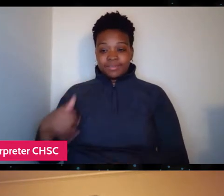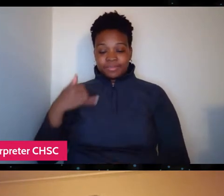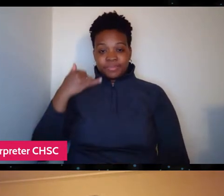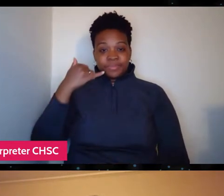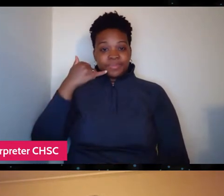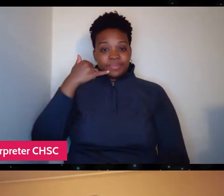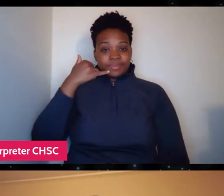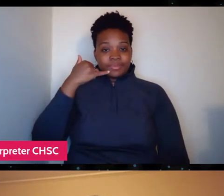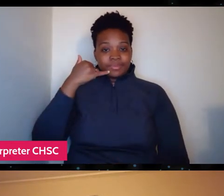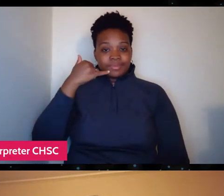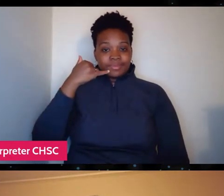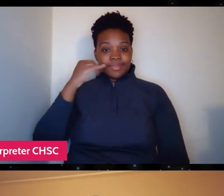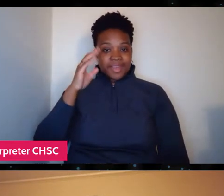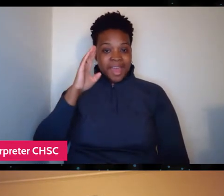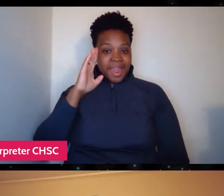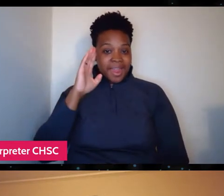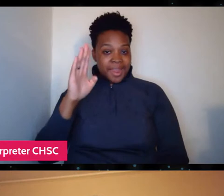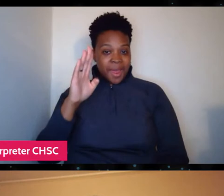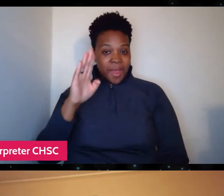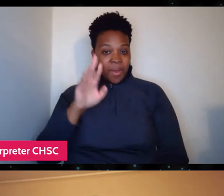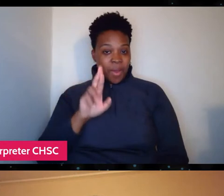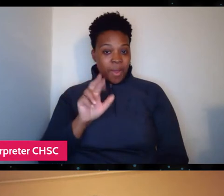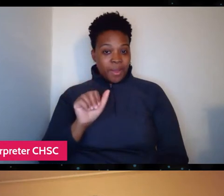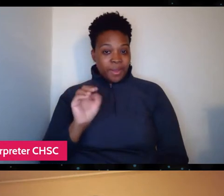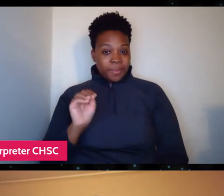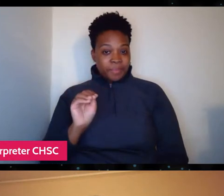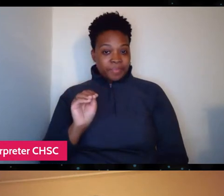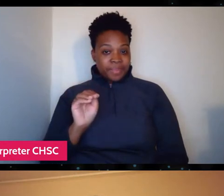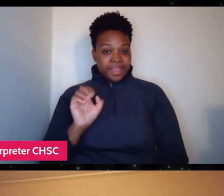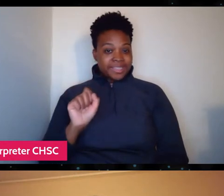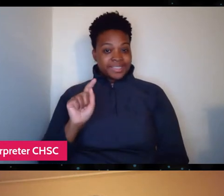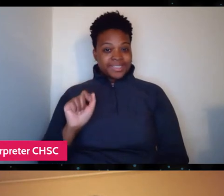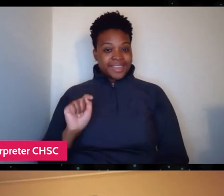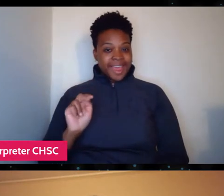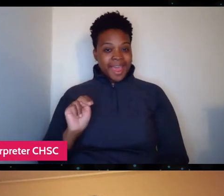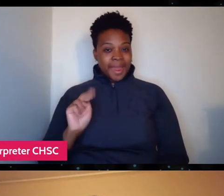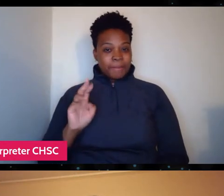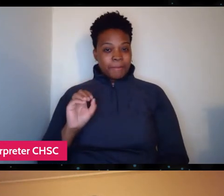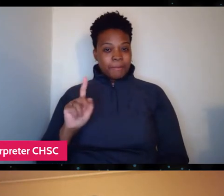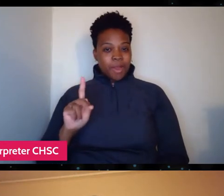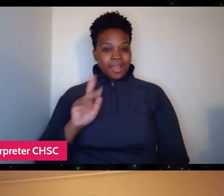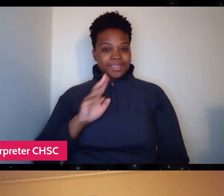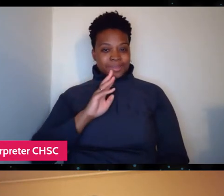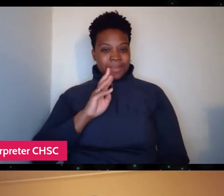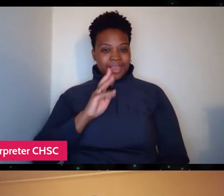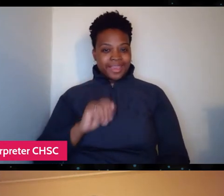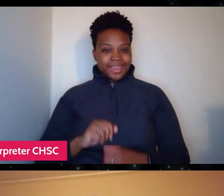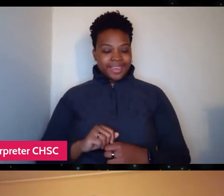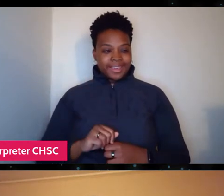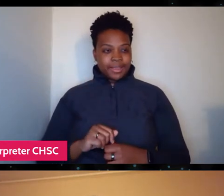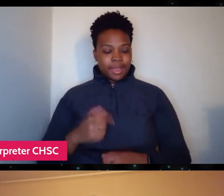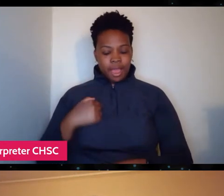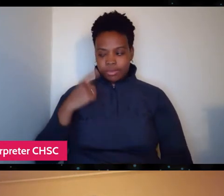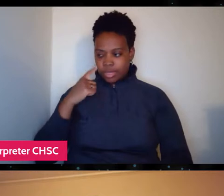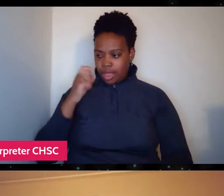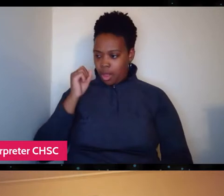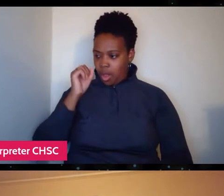"Hello, Remote Area Medical, Stan Brock speaking." And I just think how, wow, like this guy's the real deal,